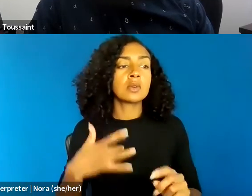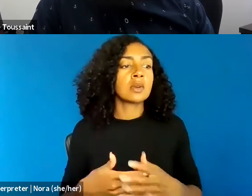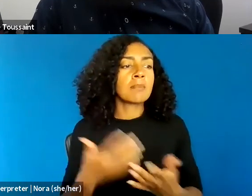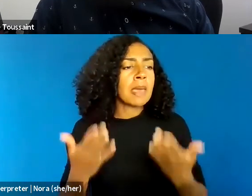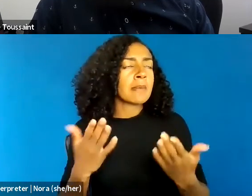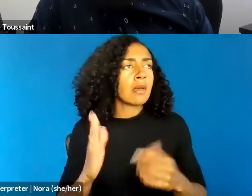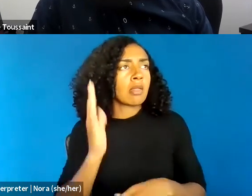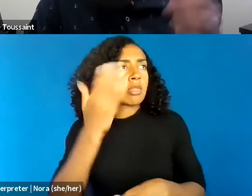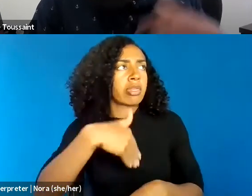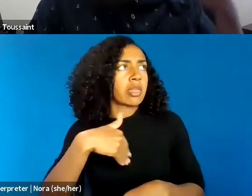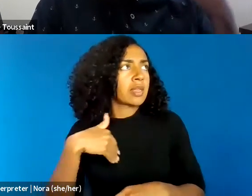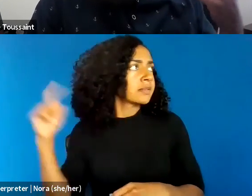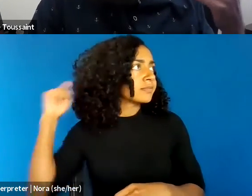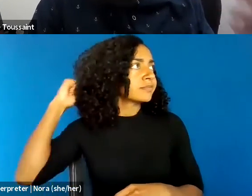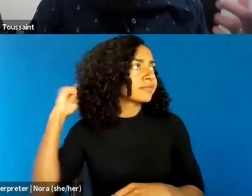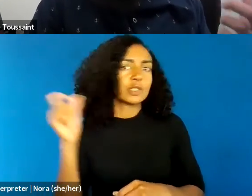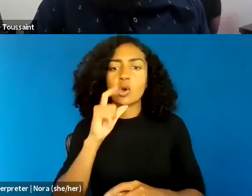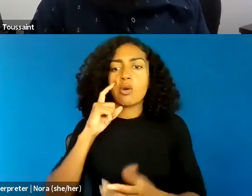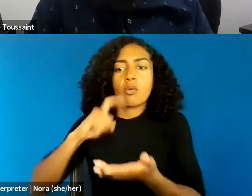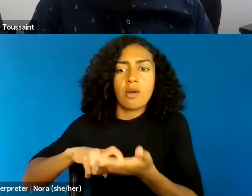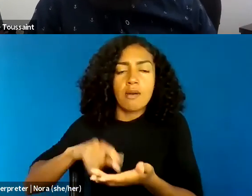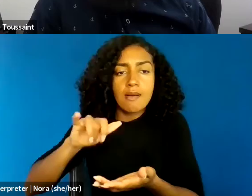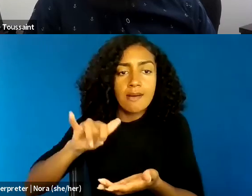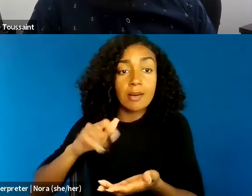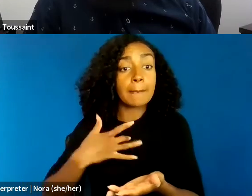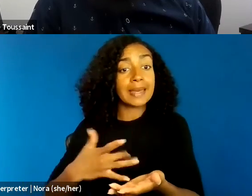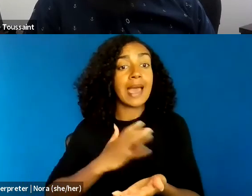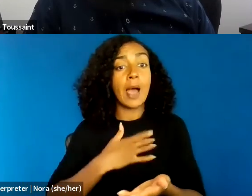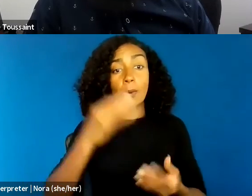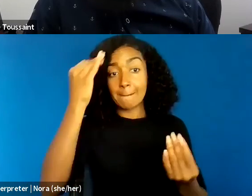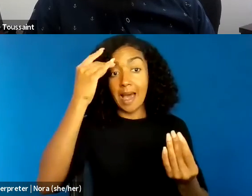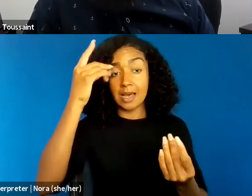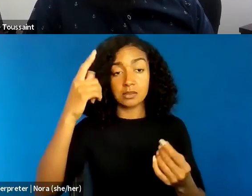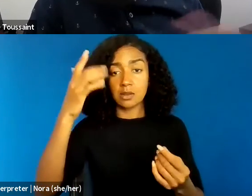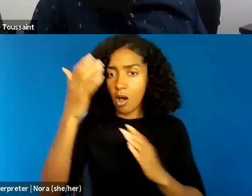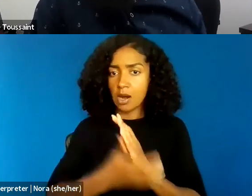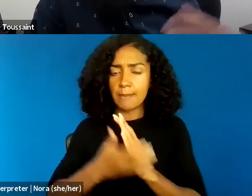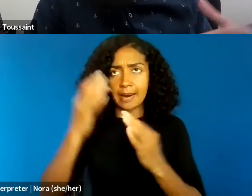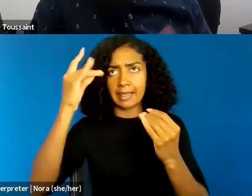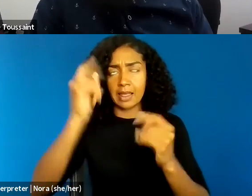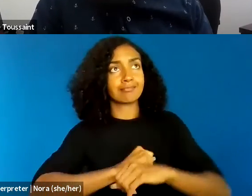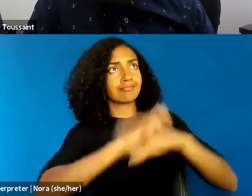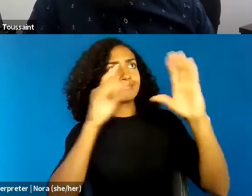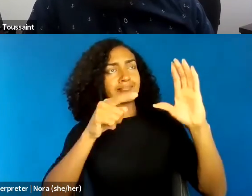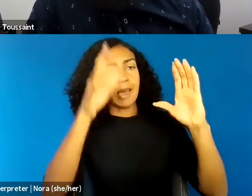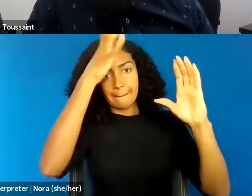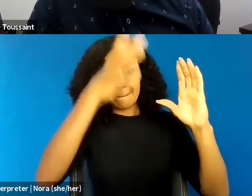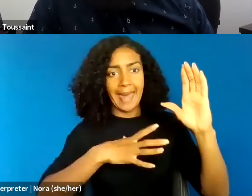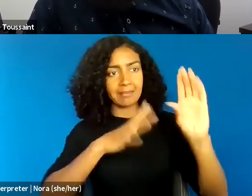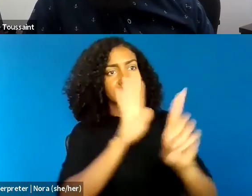our minds immediately shift to thinking about a male experience of speech in that public gaze.